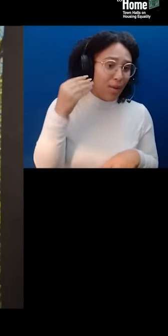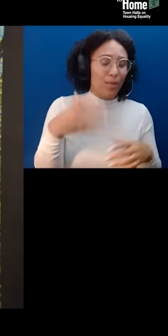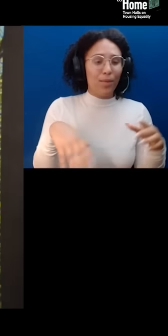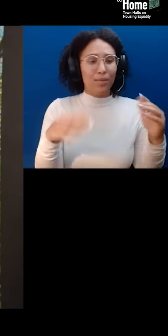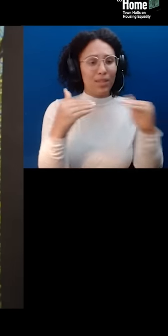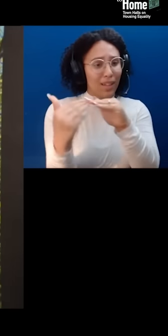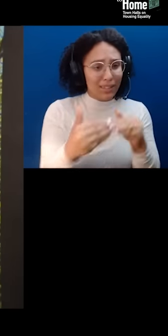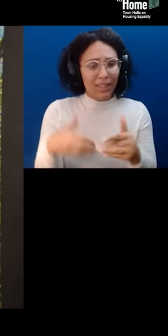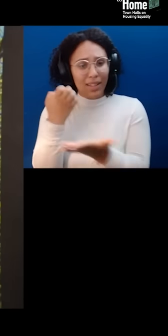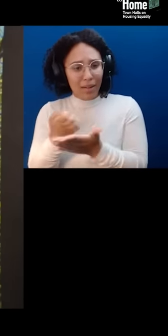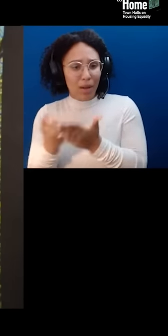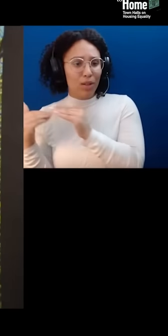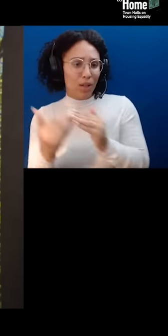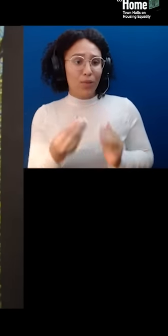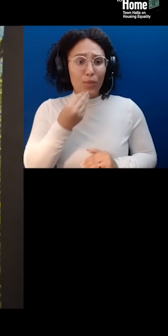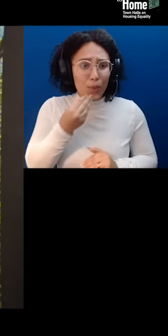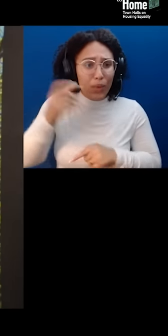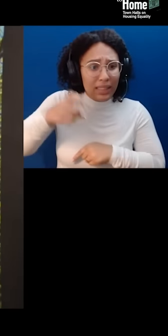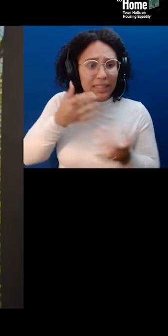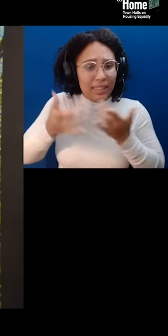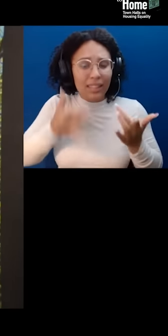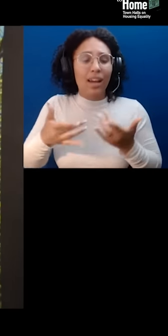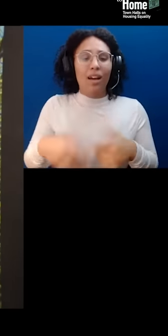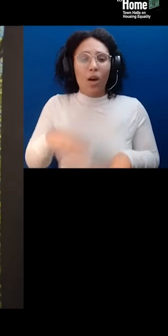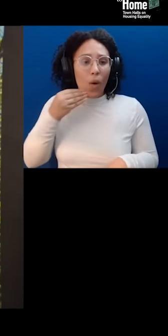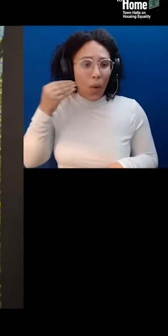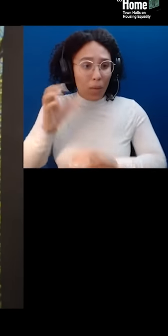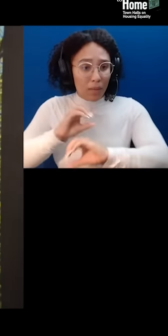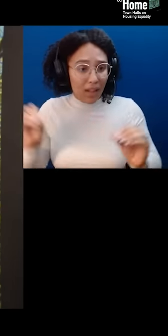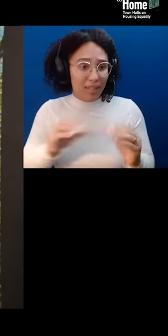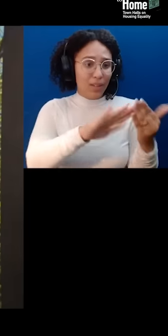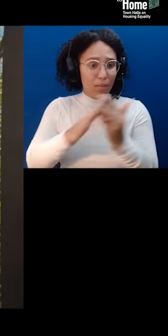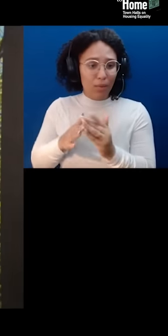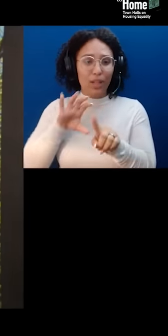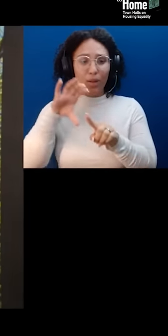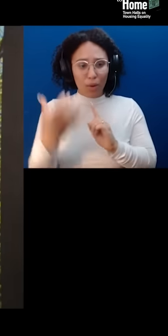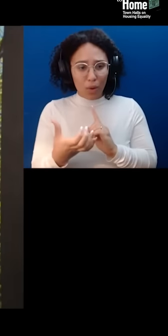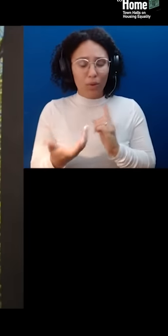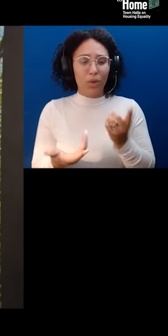homelessness and community, cultural displacement, and media narratives about housing.